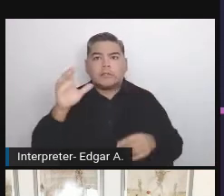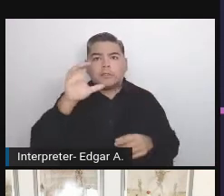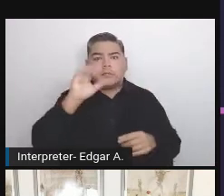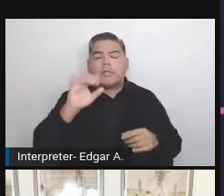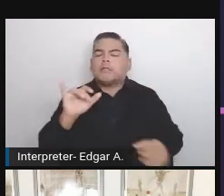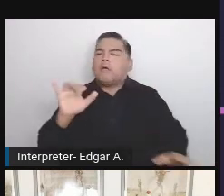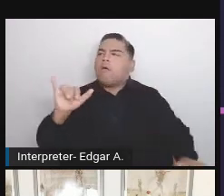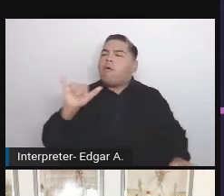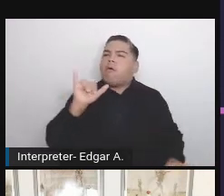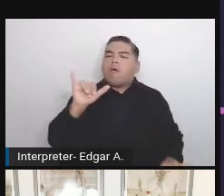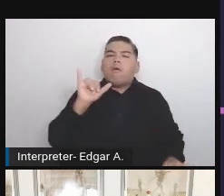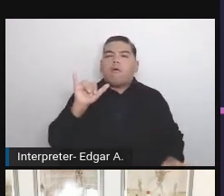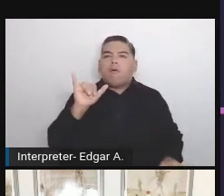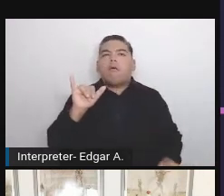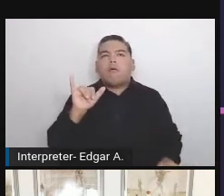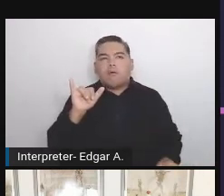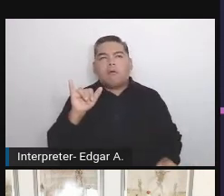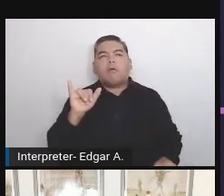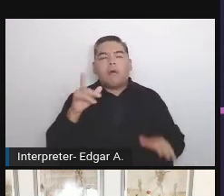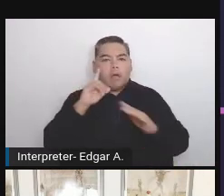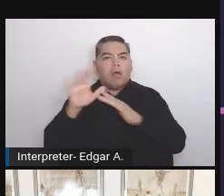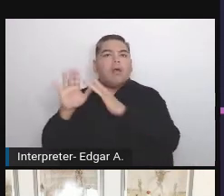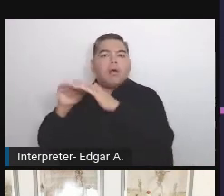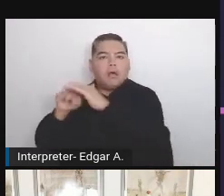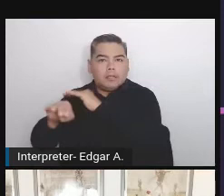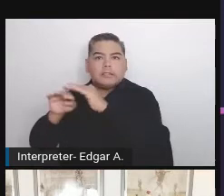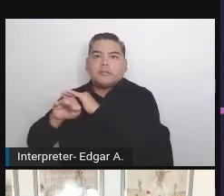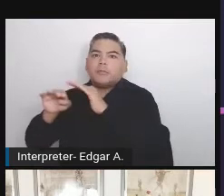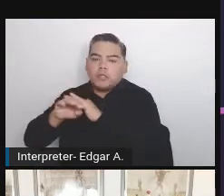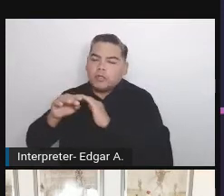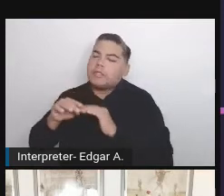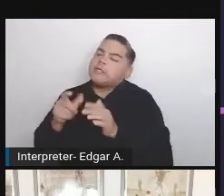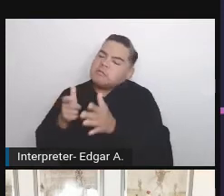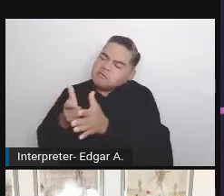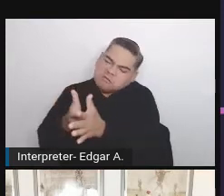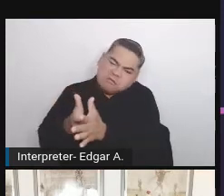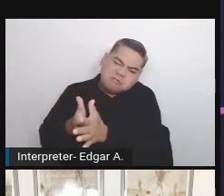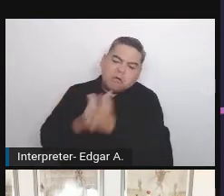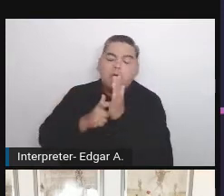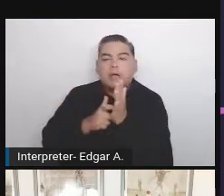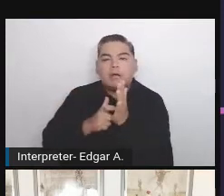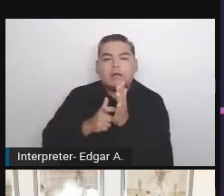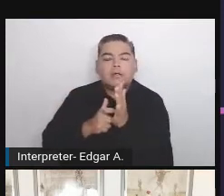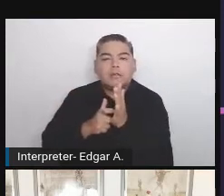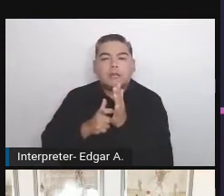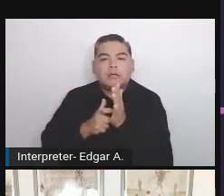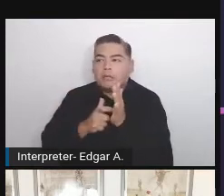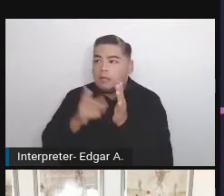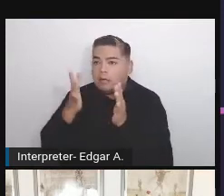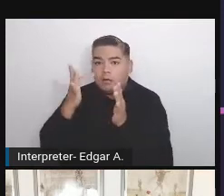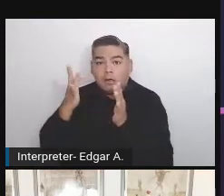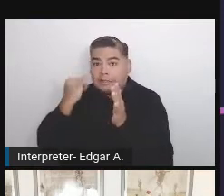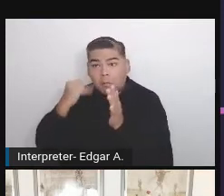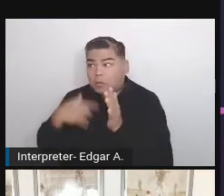that accessibility is a must because without it they won't get the money.